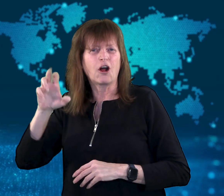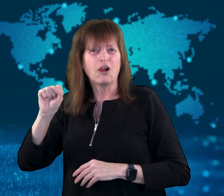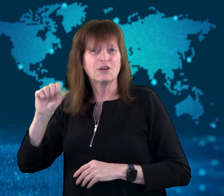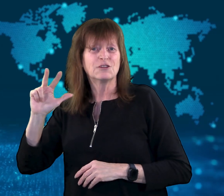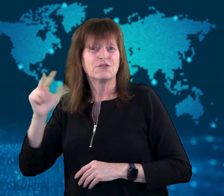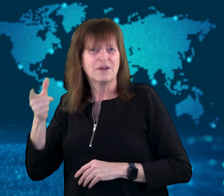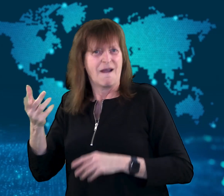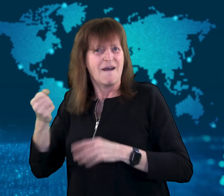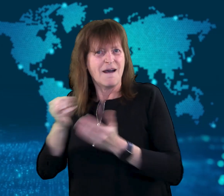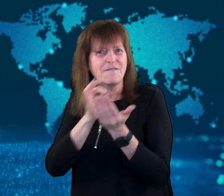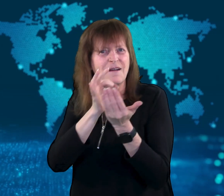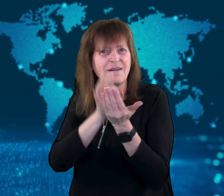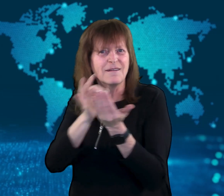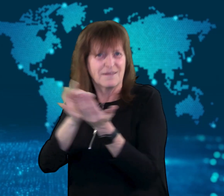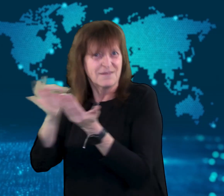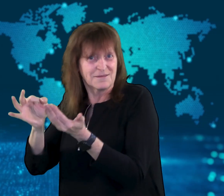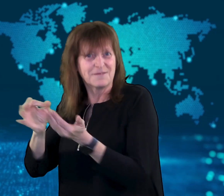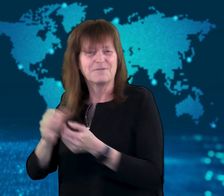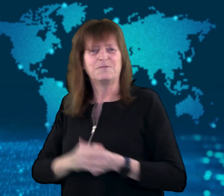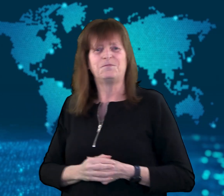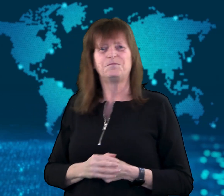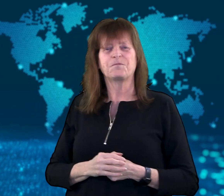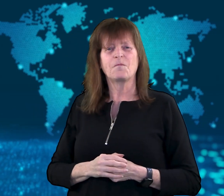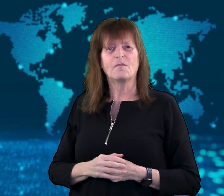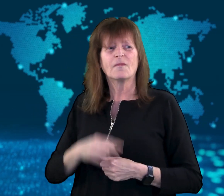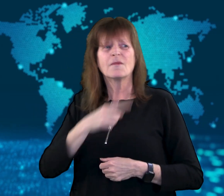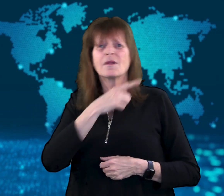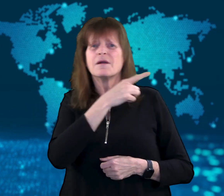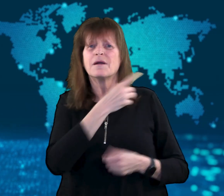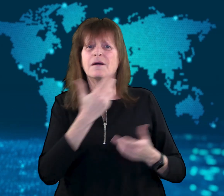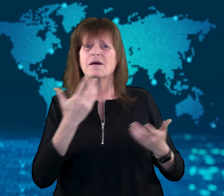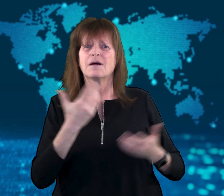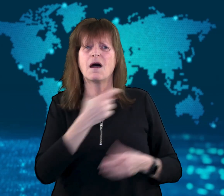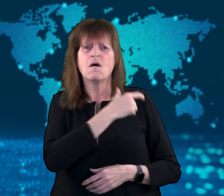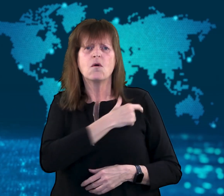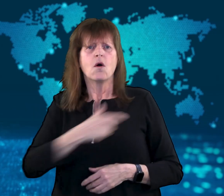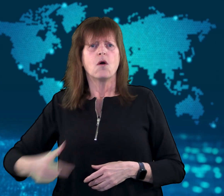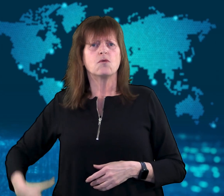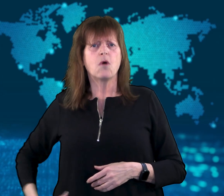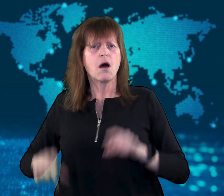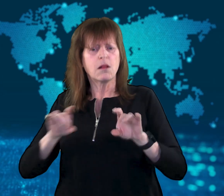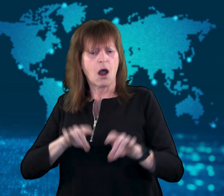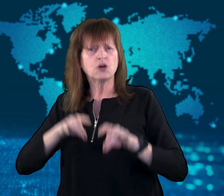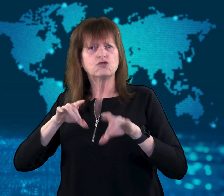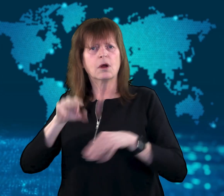According to the Royal Australian Mint, those coins have not